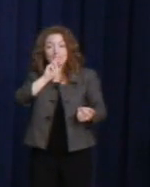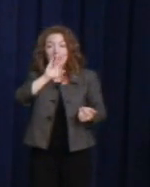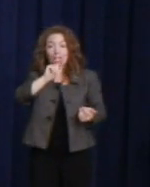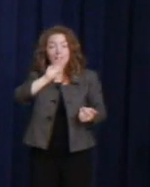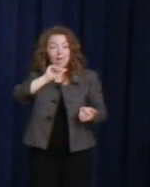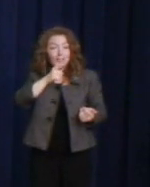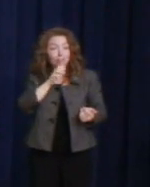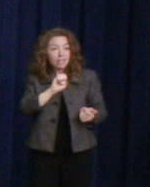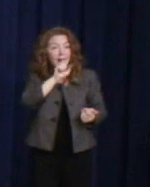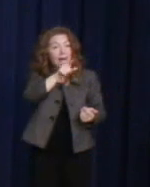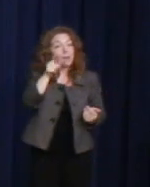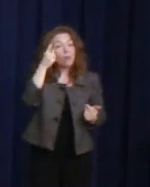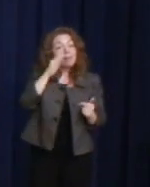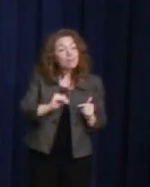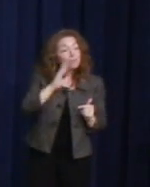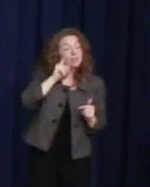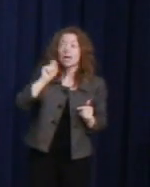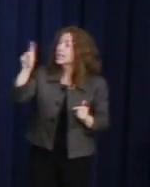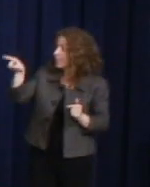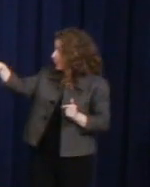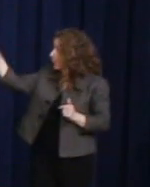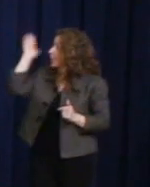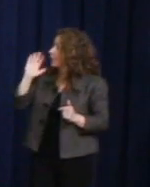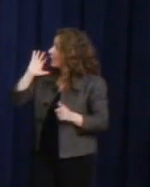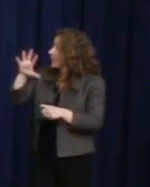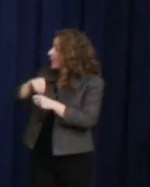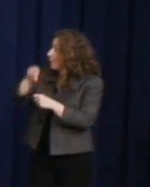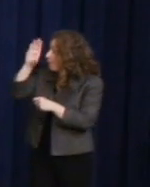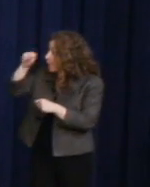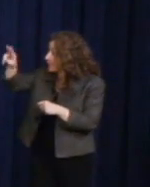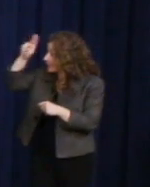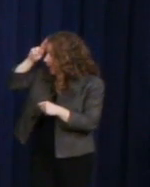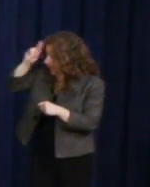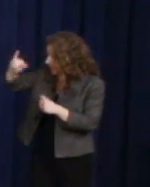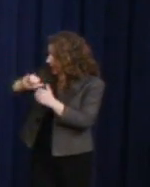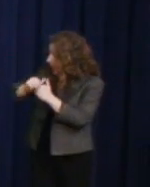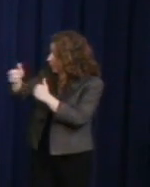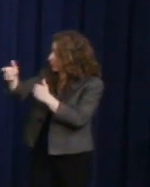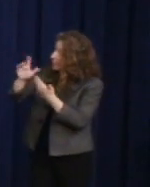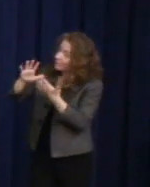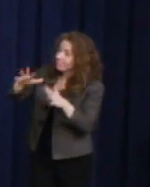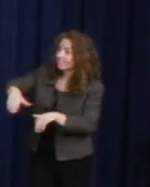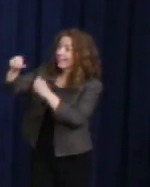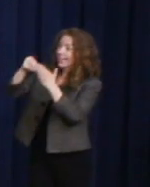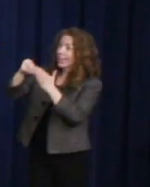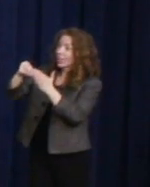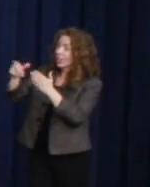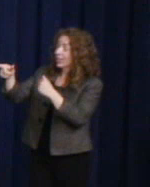"Mr. Mayor, were you also in Boy Scouts? Is that how you became mayor?" The parents' eyes were --